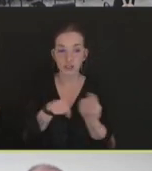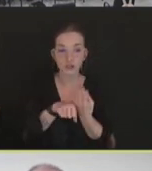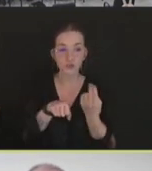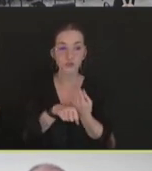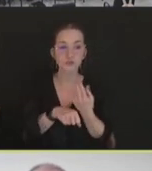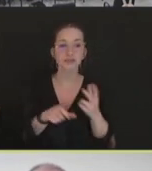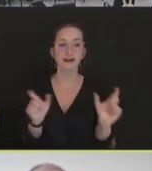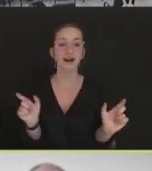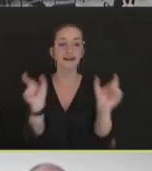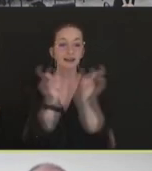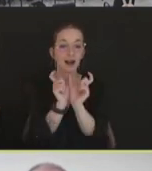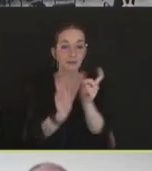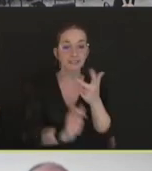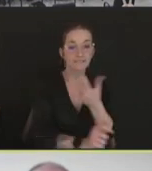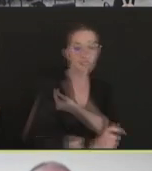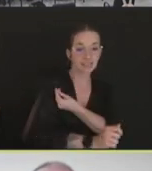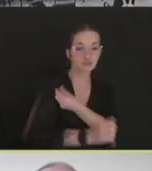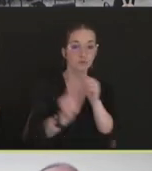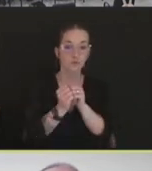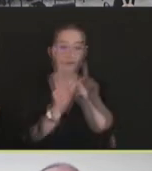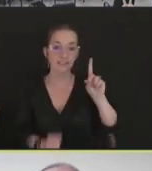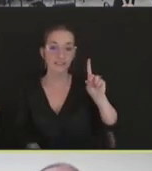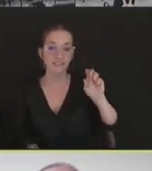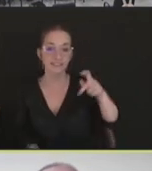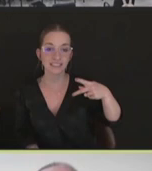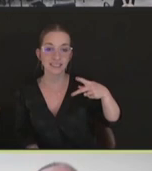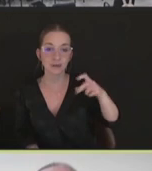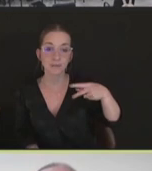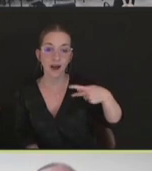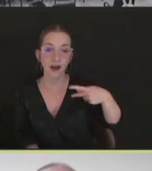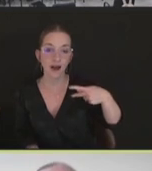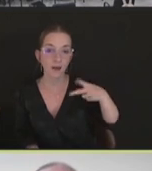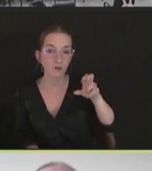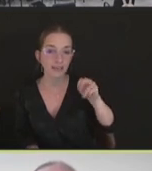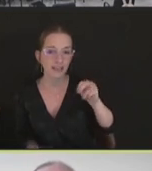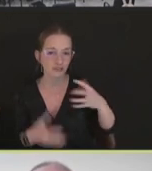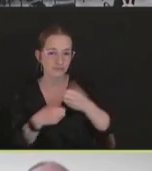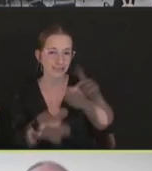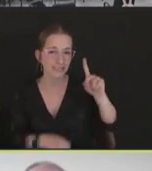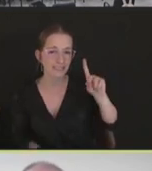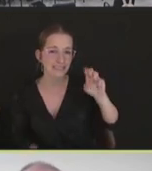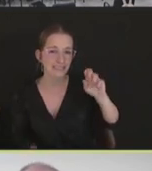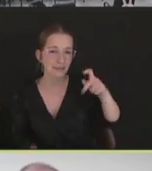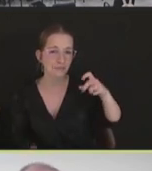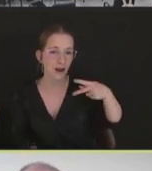as well as depopulation together. So in the center is an infected premises. So this is an infected